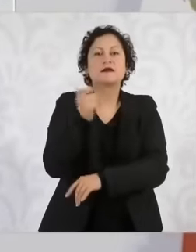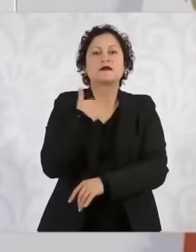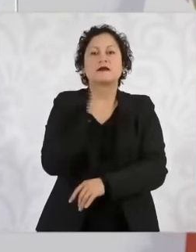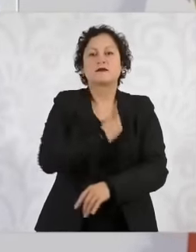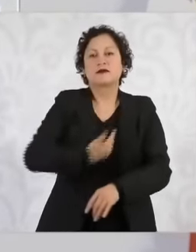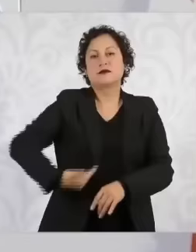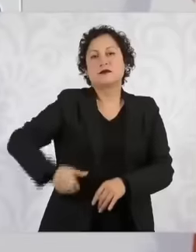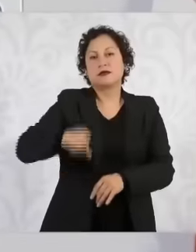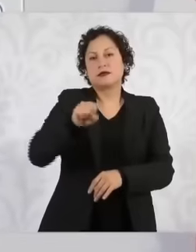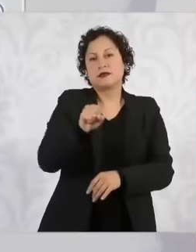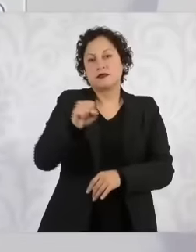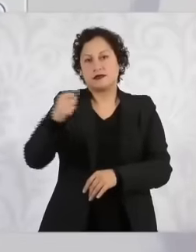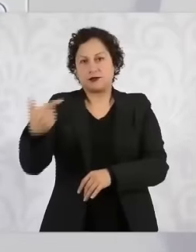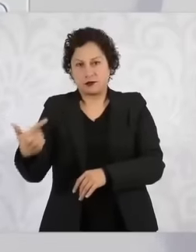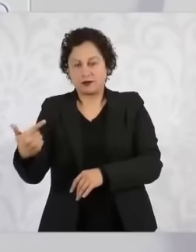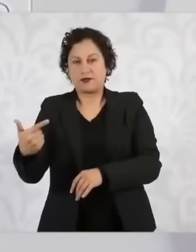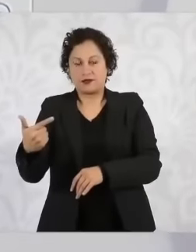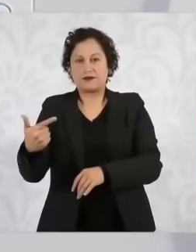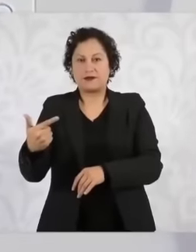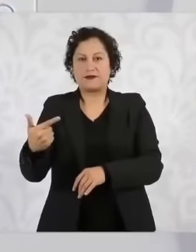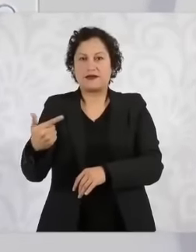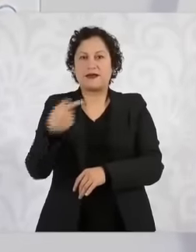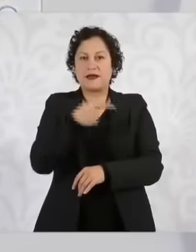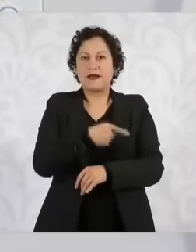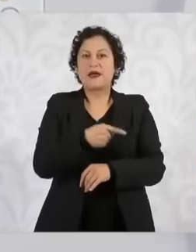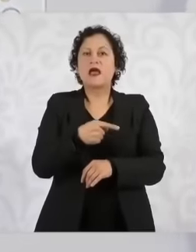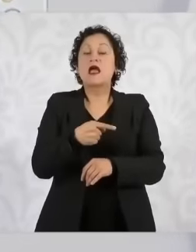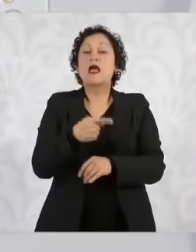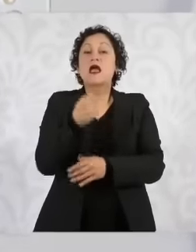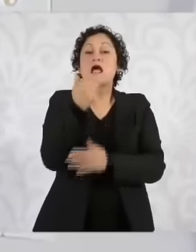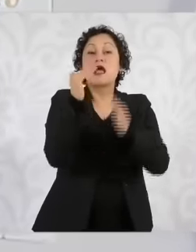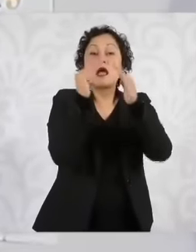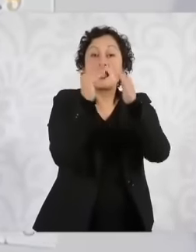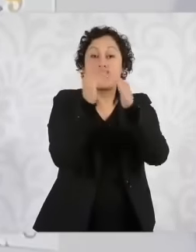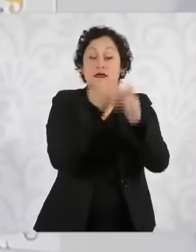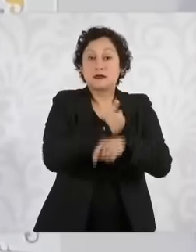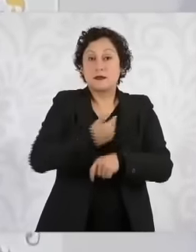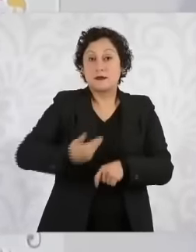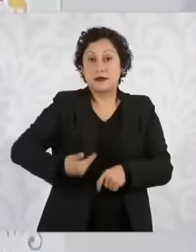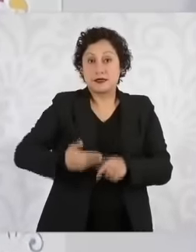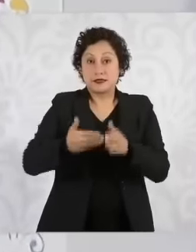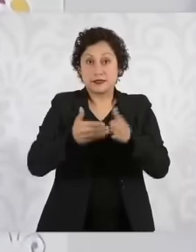run in the ant park, that is the name of that part of the